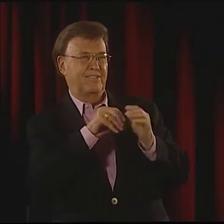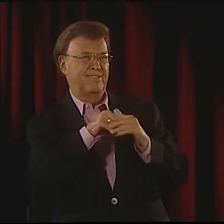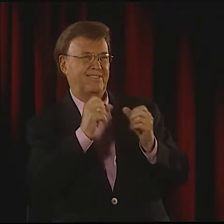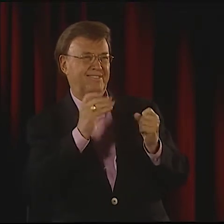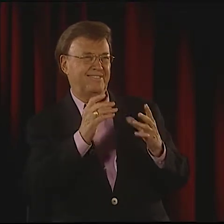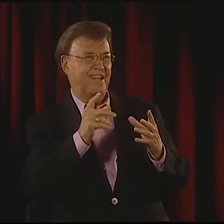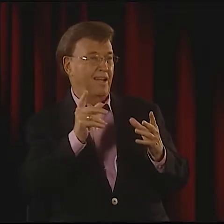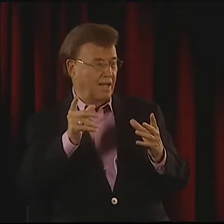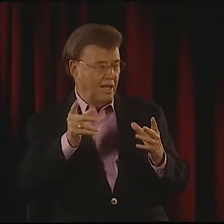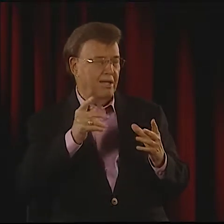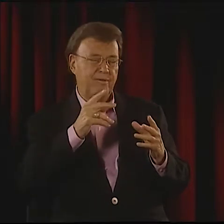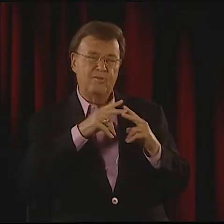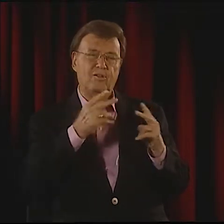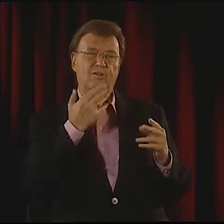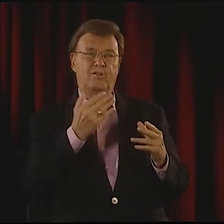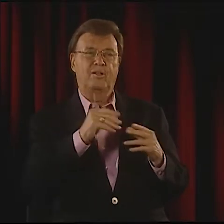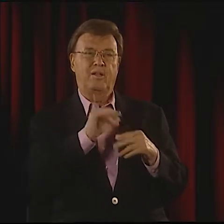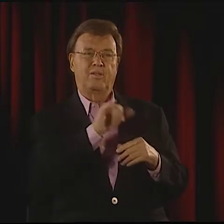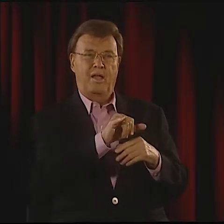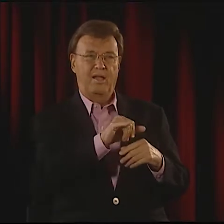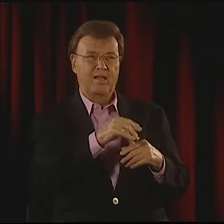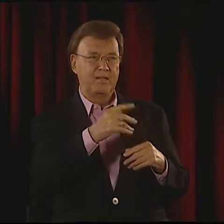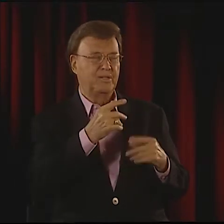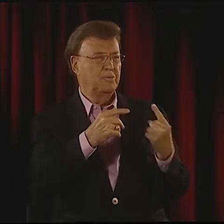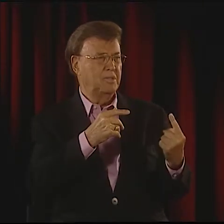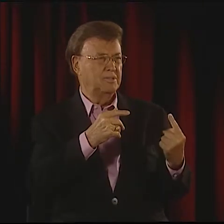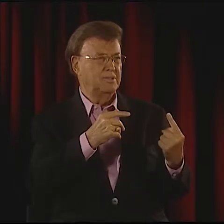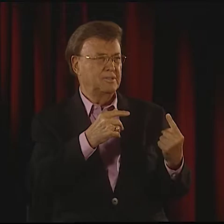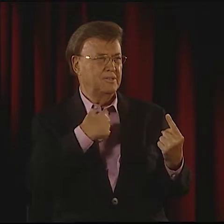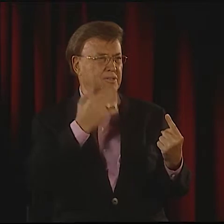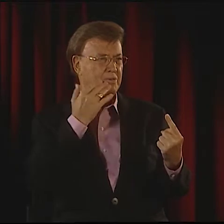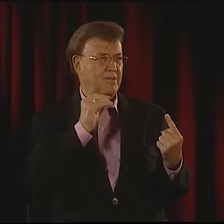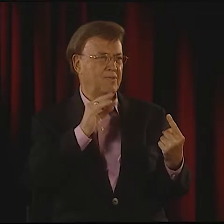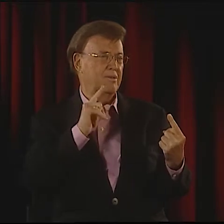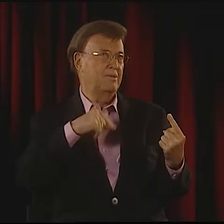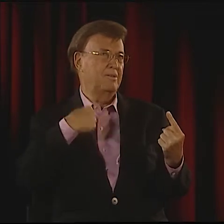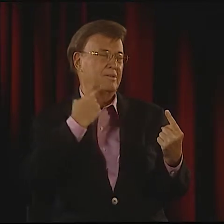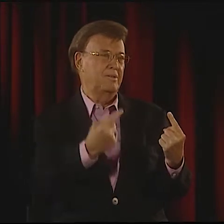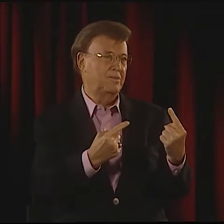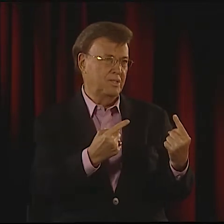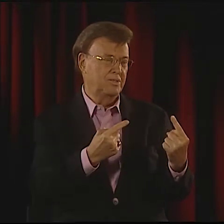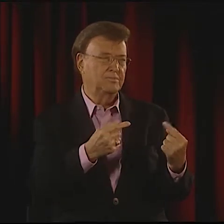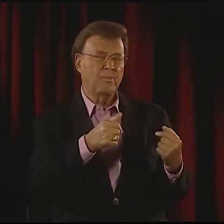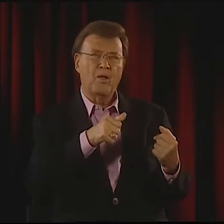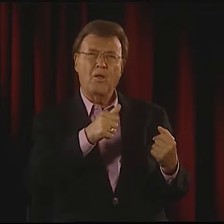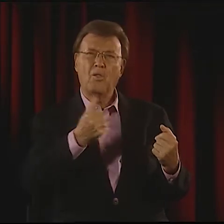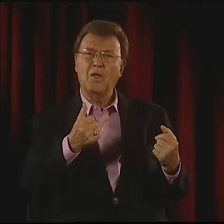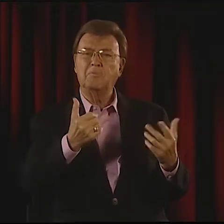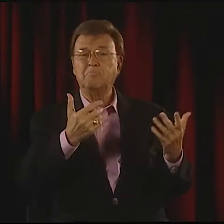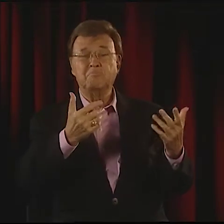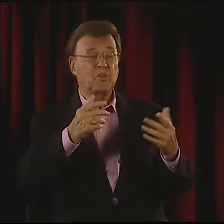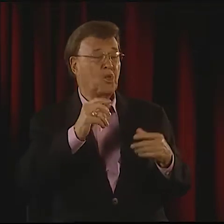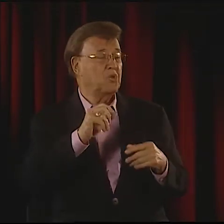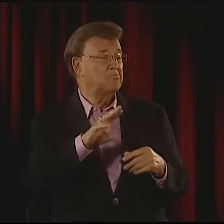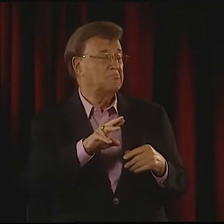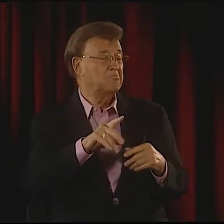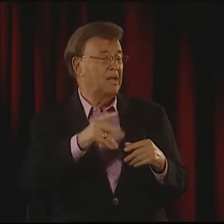BECAUSE THE WORDS DON'T MAKE ANY SENSE. IT WAS SUCH A CHALLENGE FOR HIM TO TRANSLATE IT AND EXPAND UPON IT